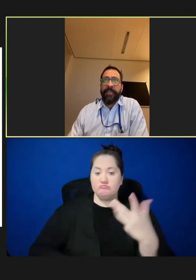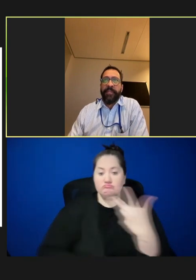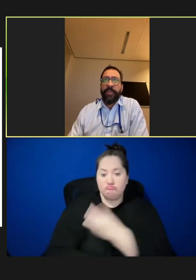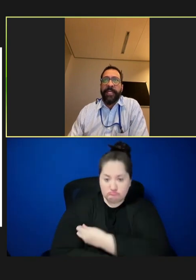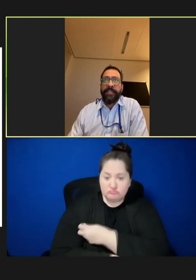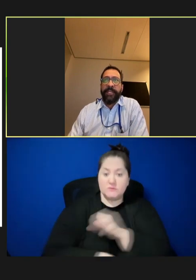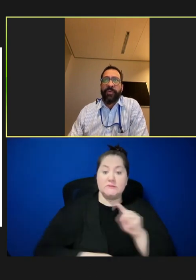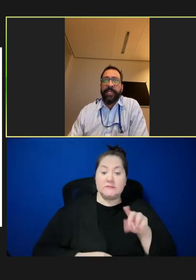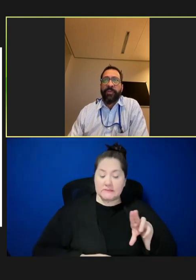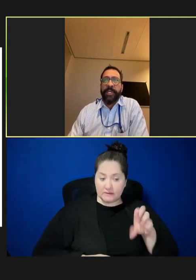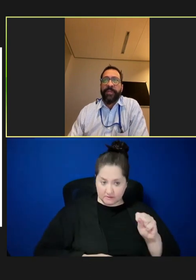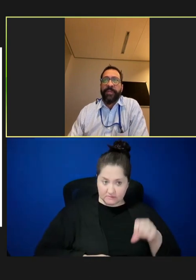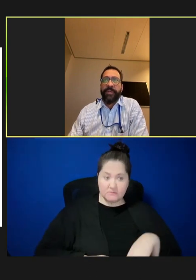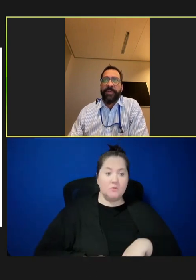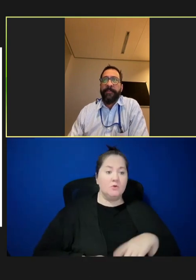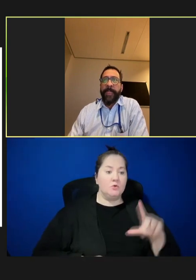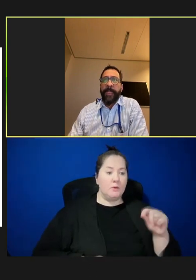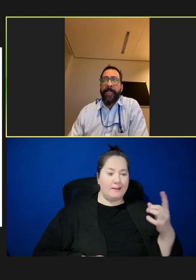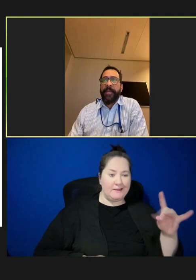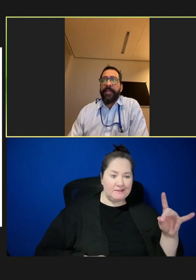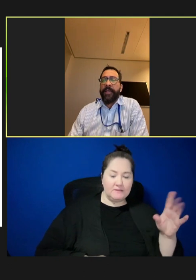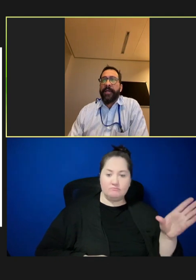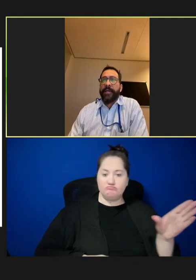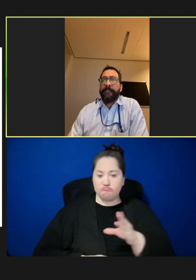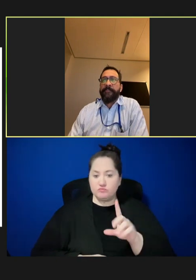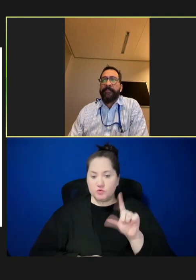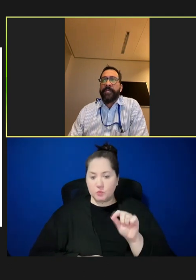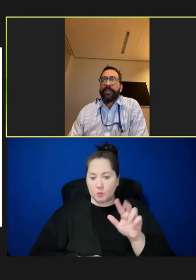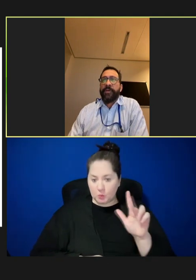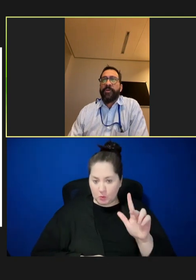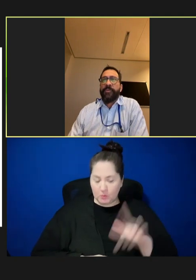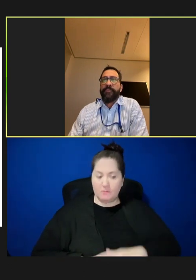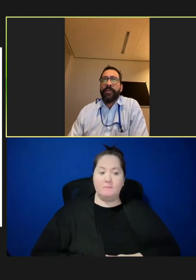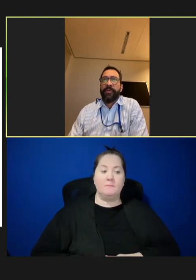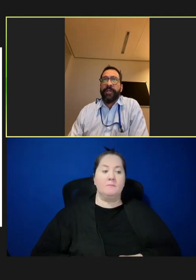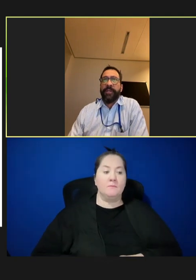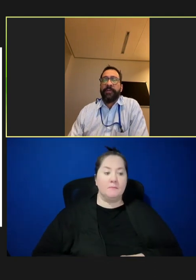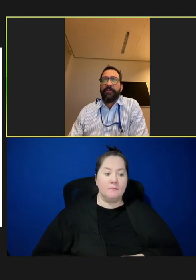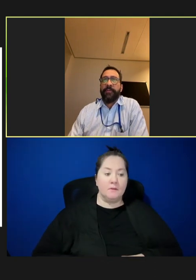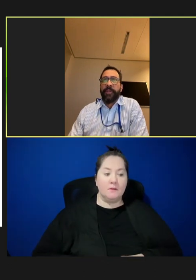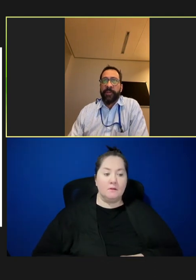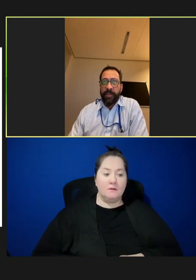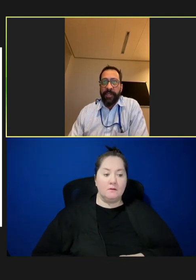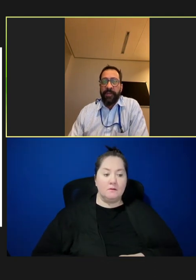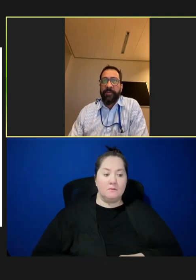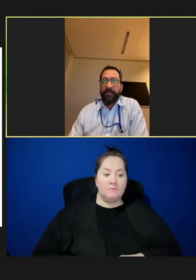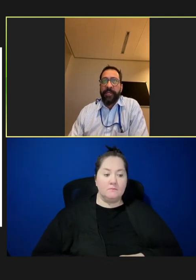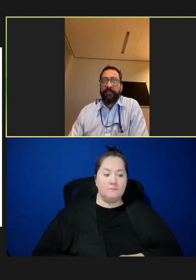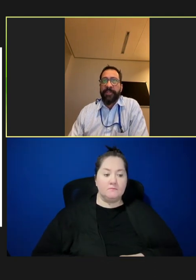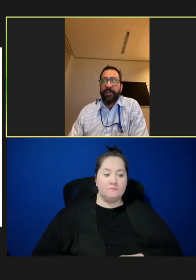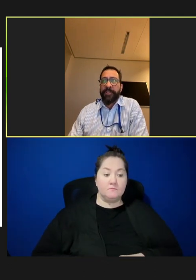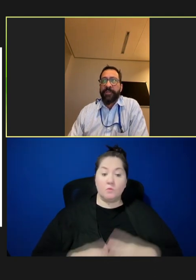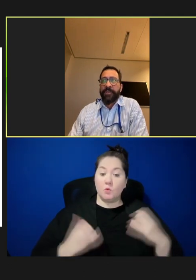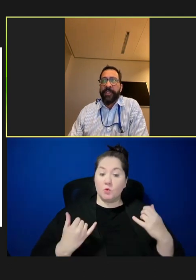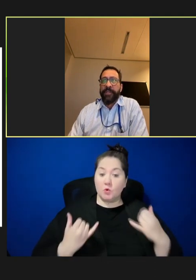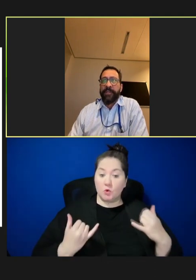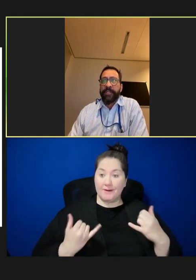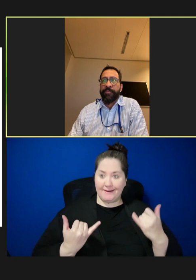in 2018 to 2023. So, during the current resurgence, we're seeing that there's a